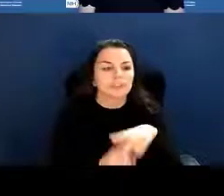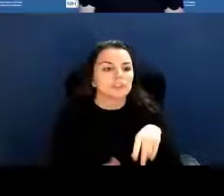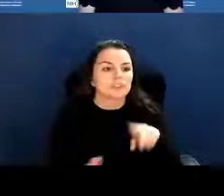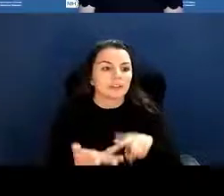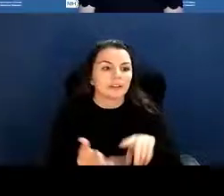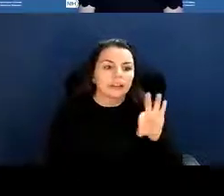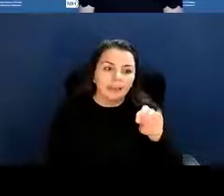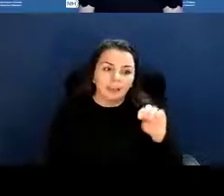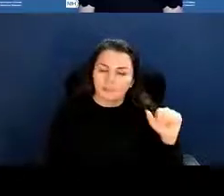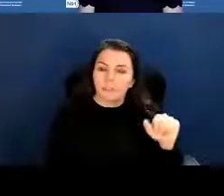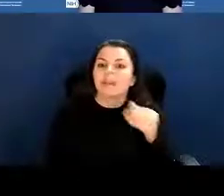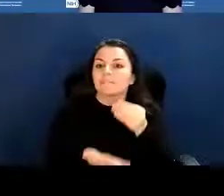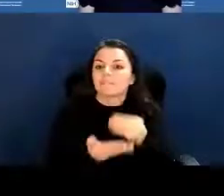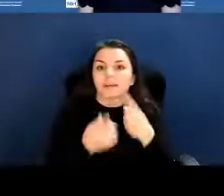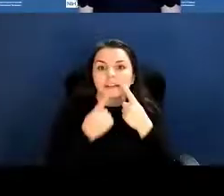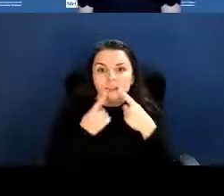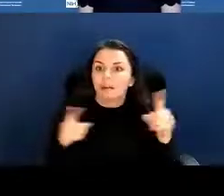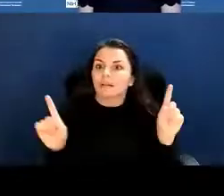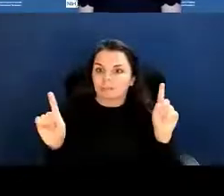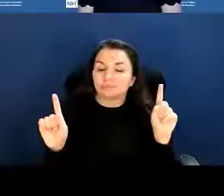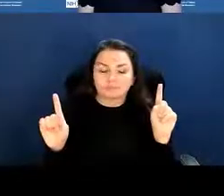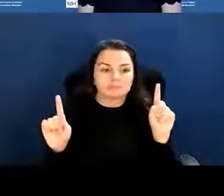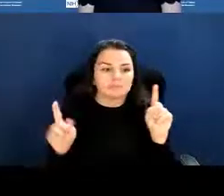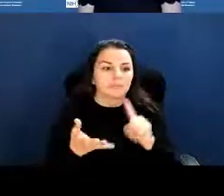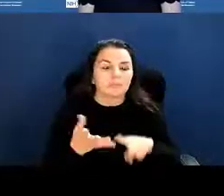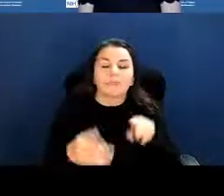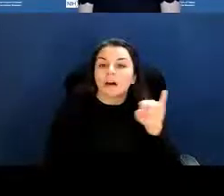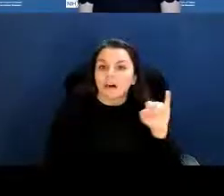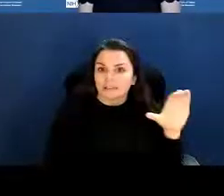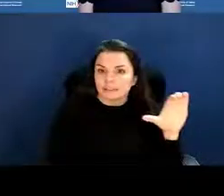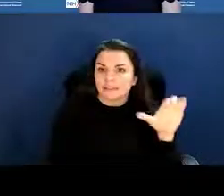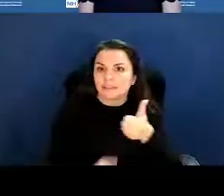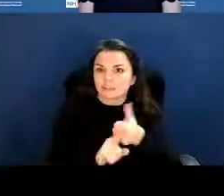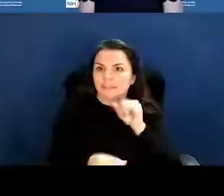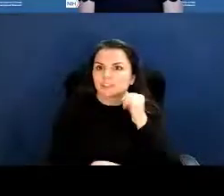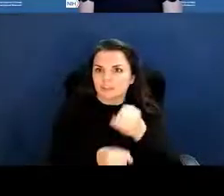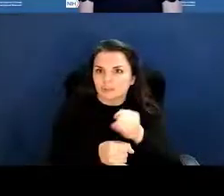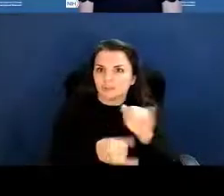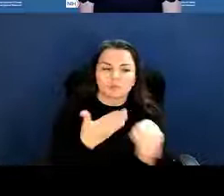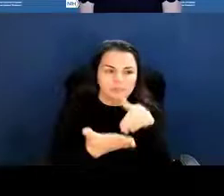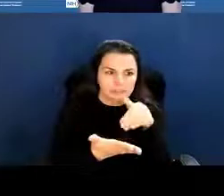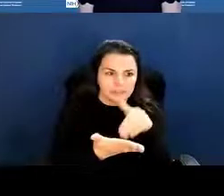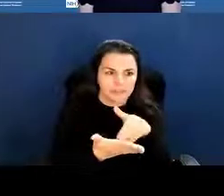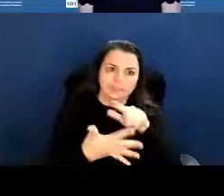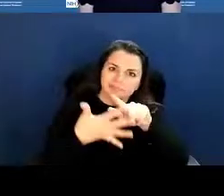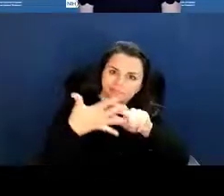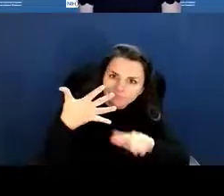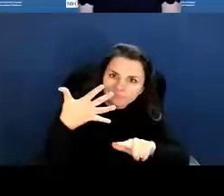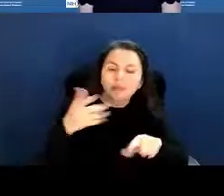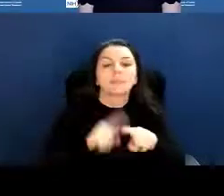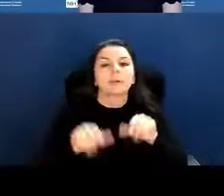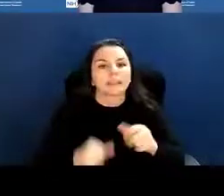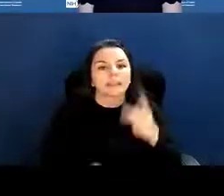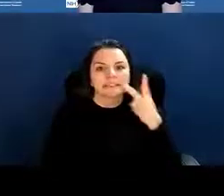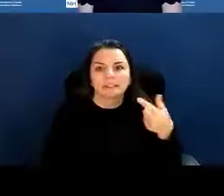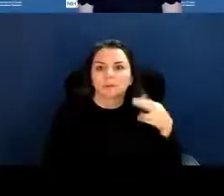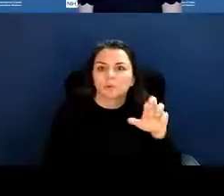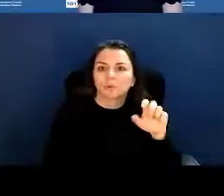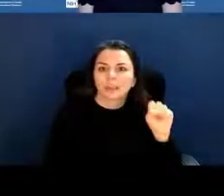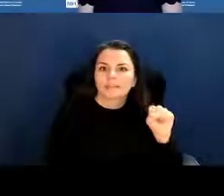and IC is the institute center. So visit the grants.gov website for a complete list